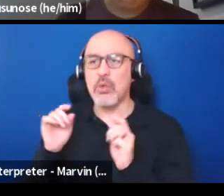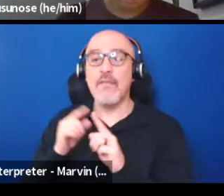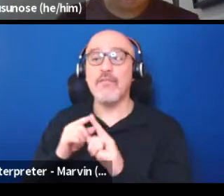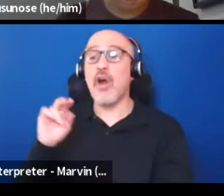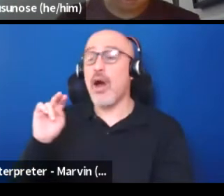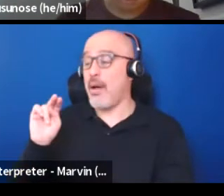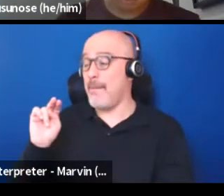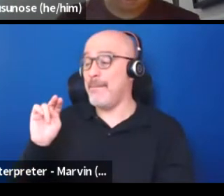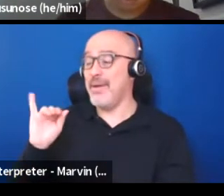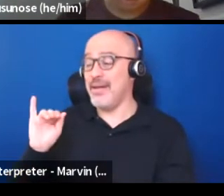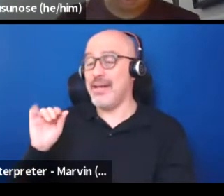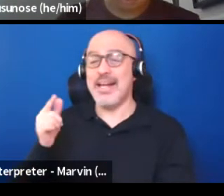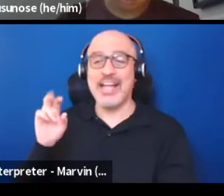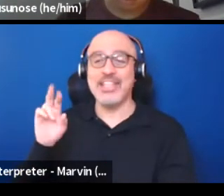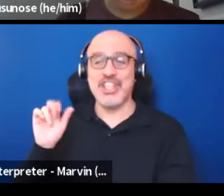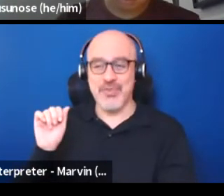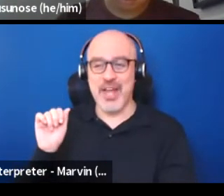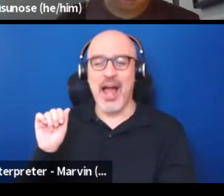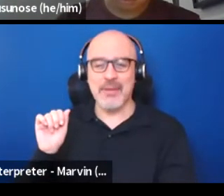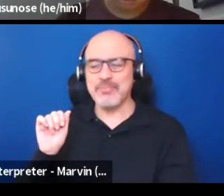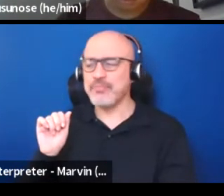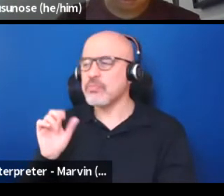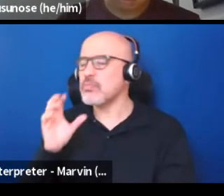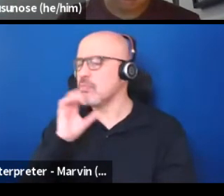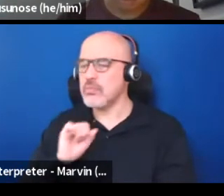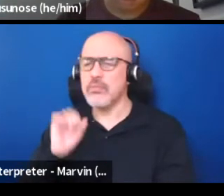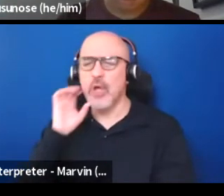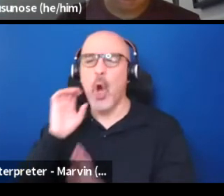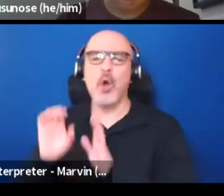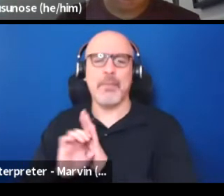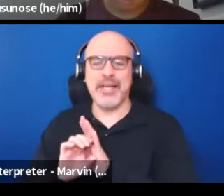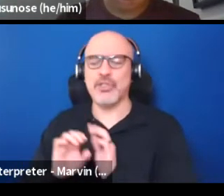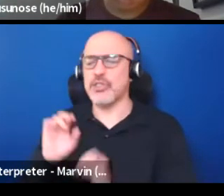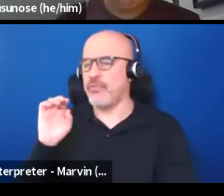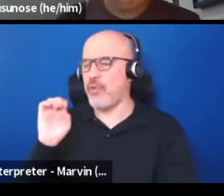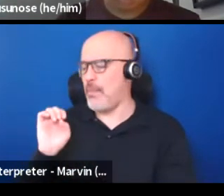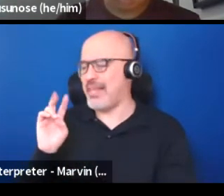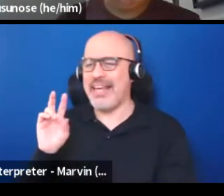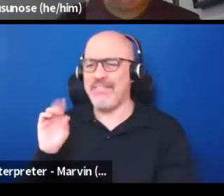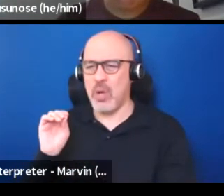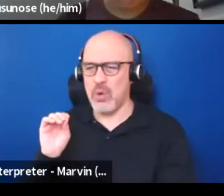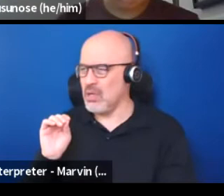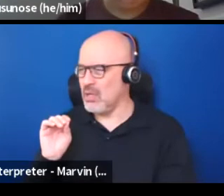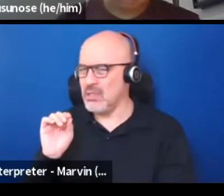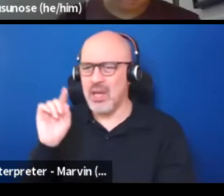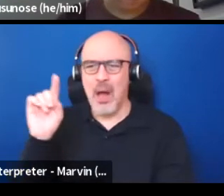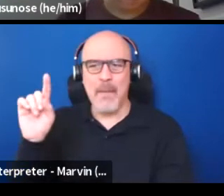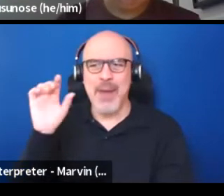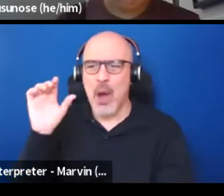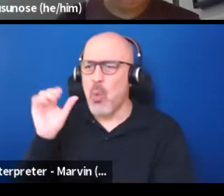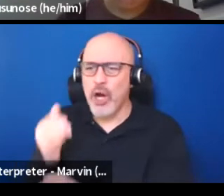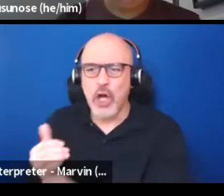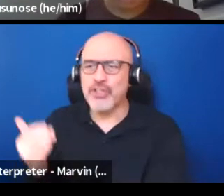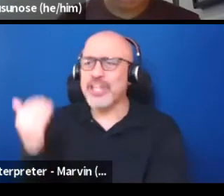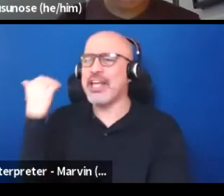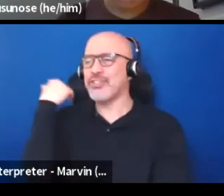And so I was looking through some of the old pictures of the Igbo. And it was some 100 years ago where they would have